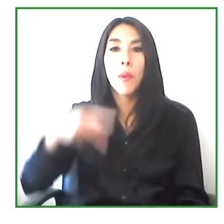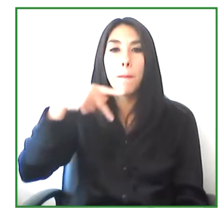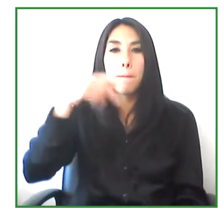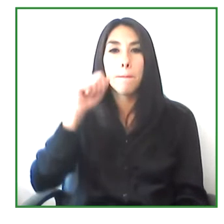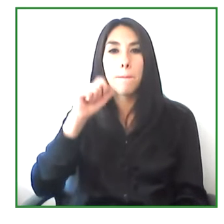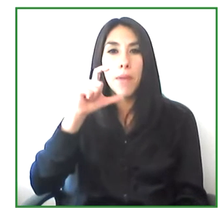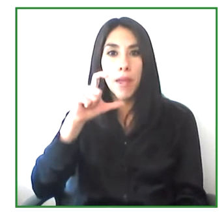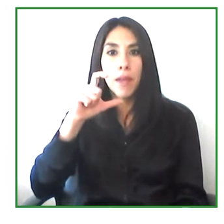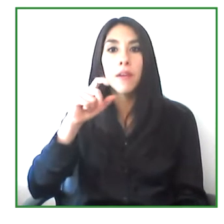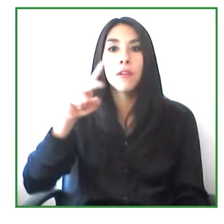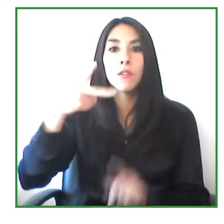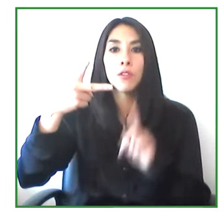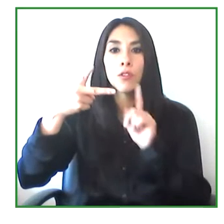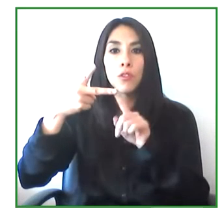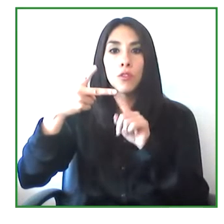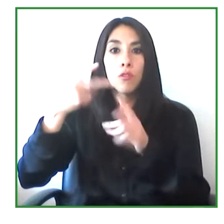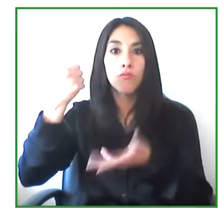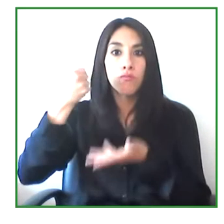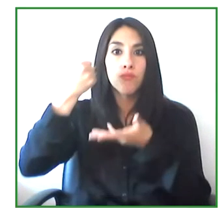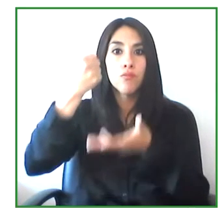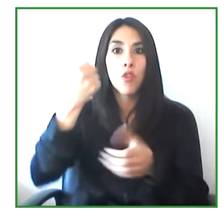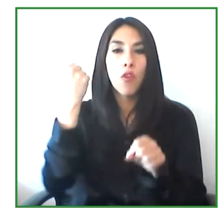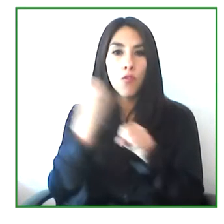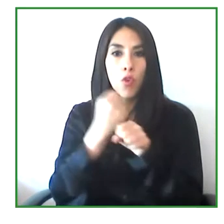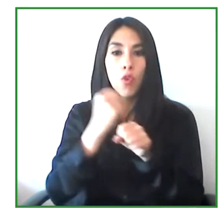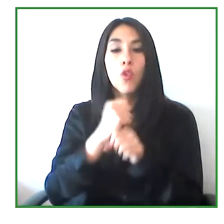the National Employment Service and Fundación Luz.